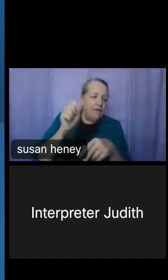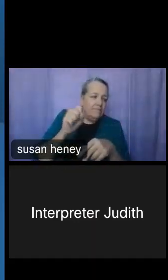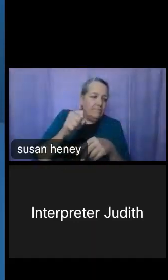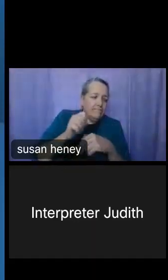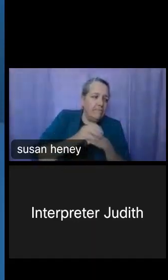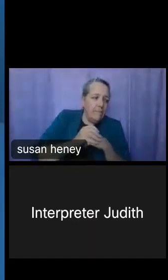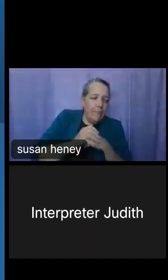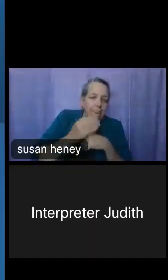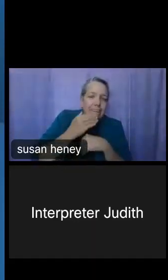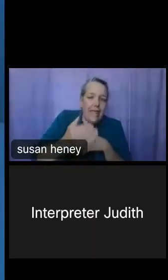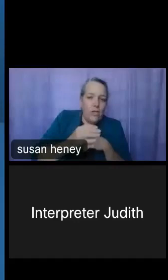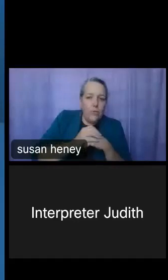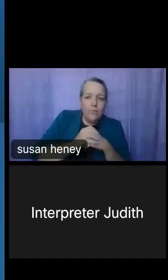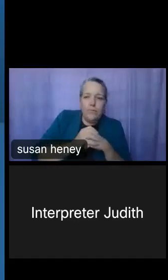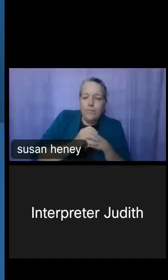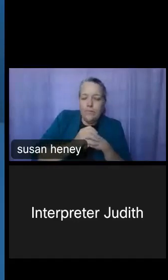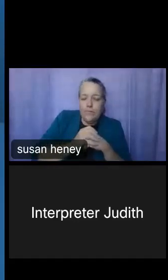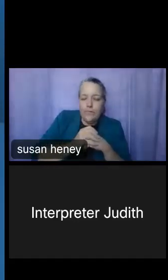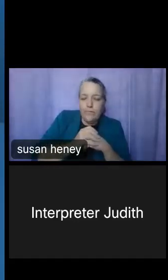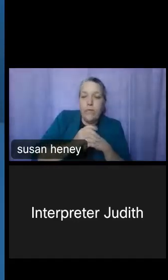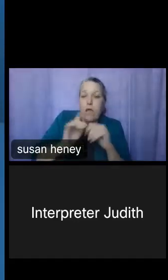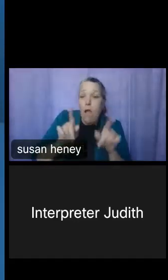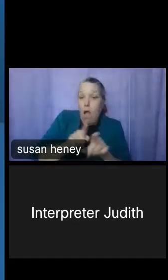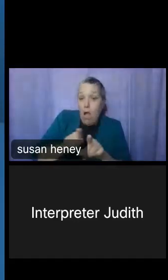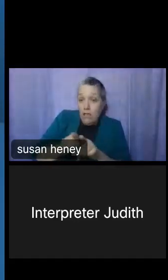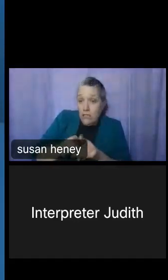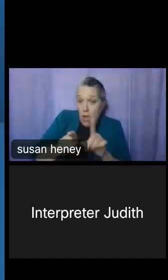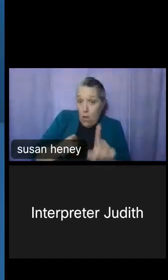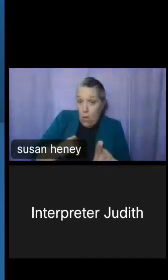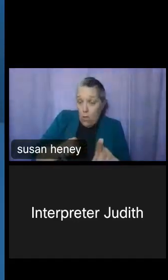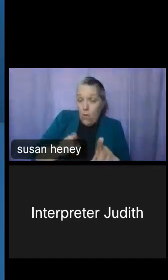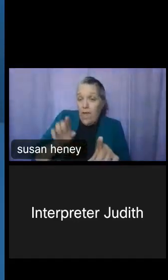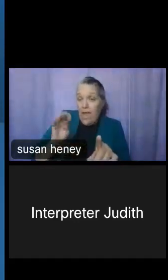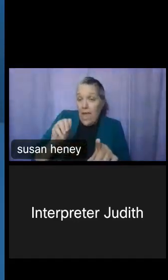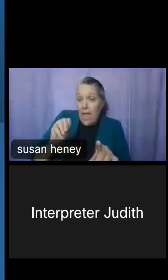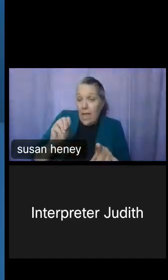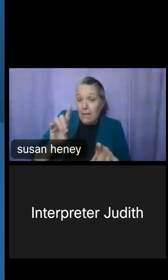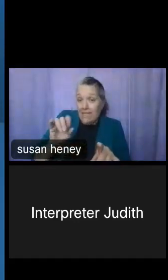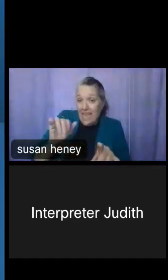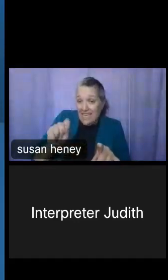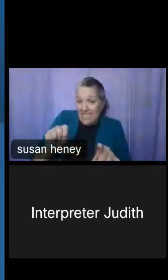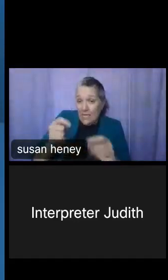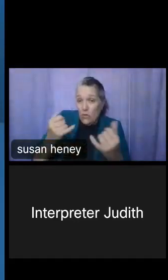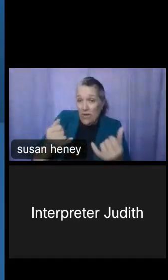Stacie Cochran-McNeal: -- so thank you. Kira O'Bradovich: Cool, and just to let everybody know, MDAT is in its beta version, so that